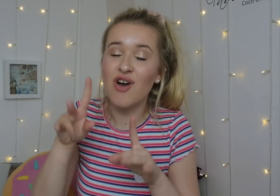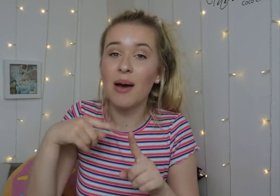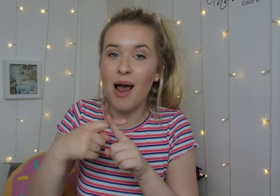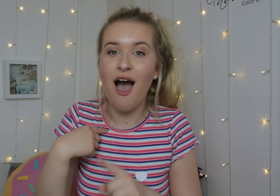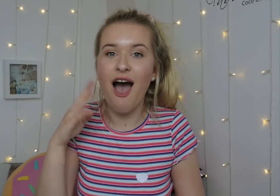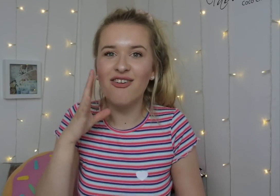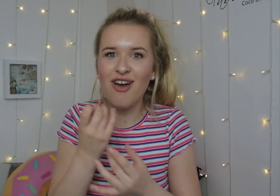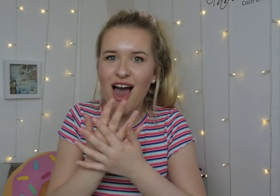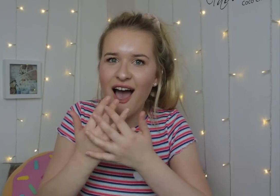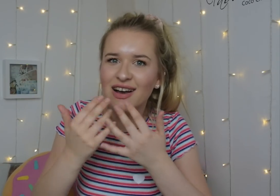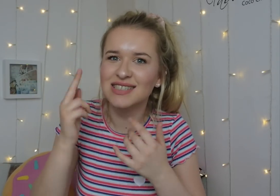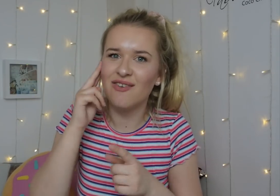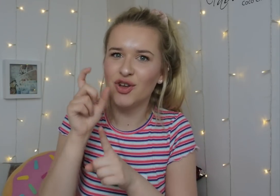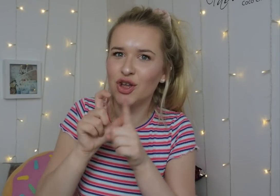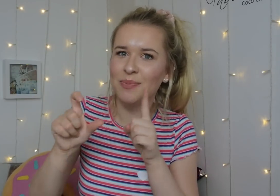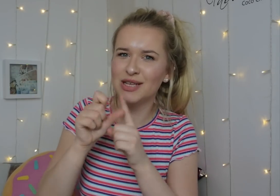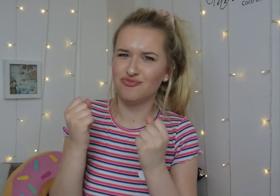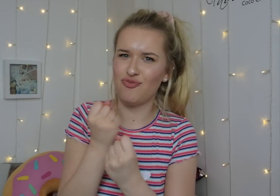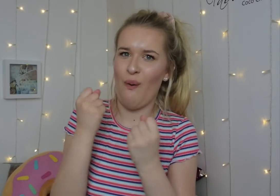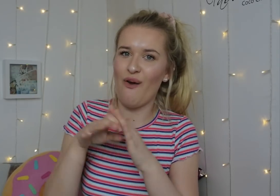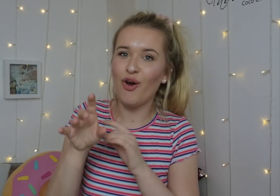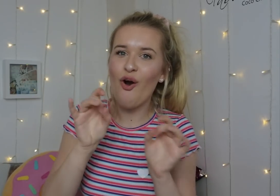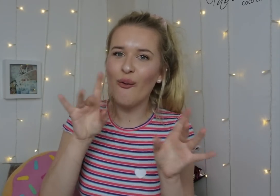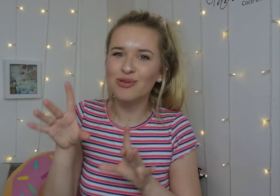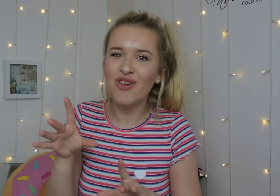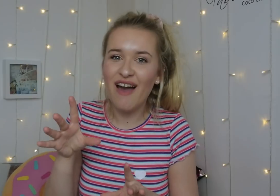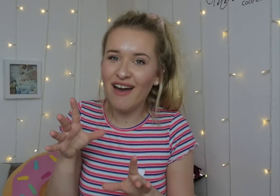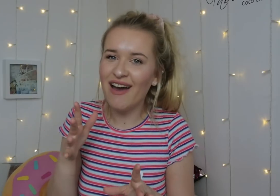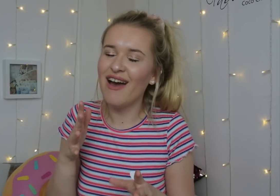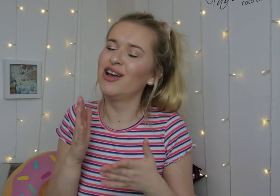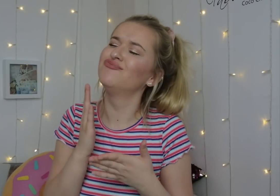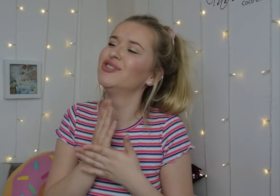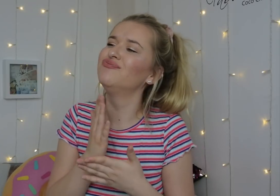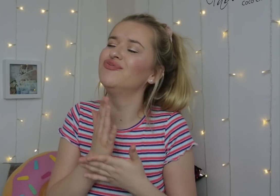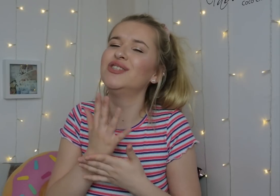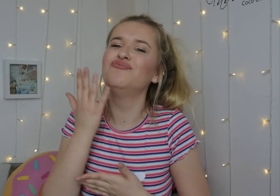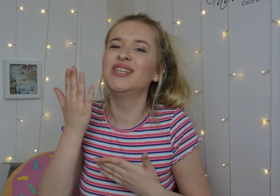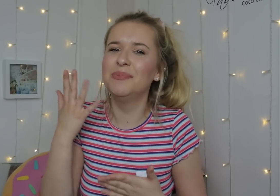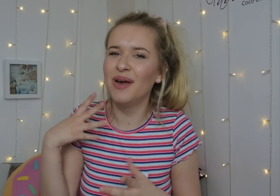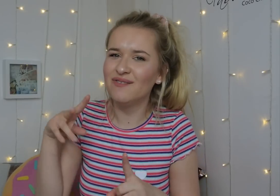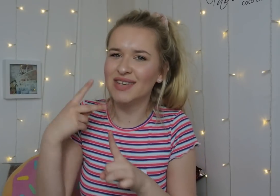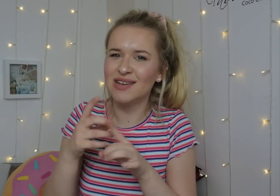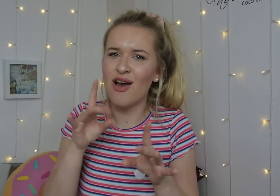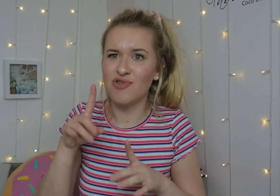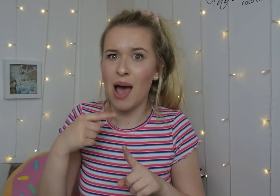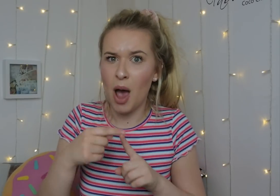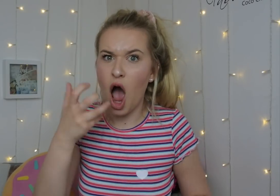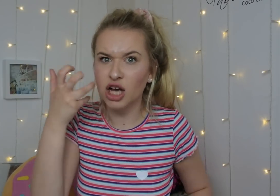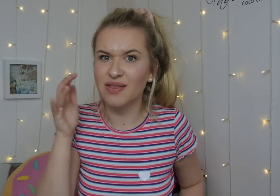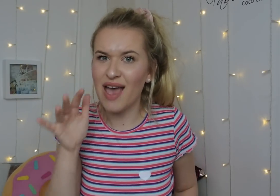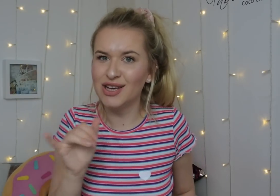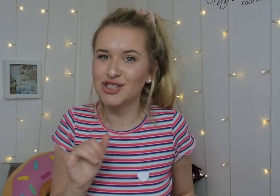I also heard that the deaf community is strong there. It's my dream to go there, and it's boiling there too!